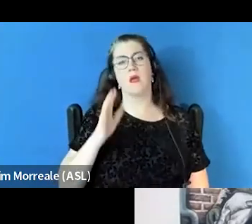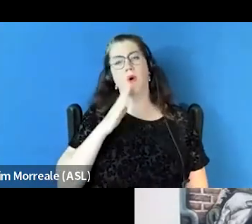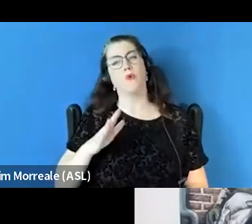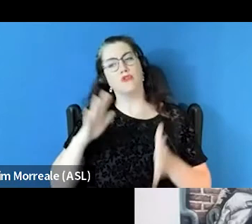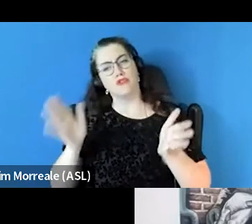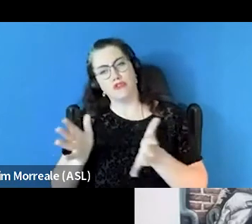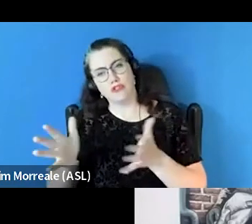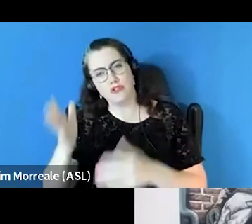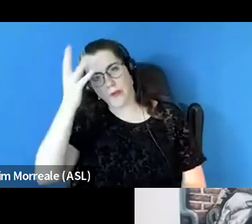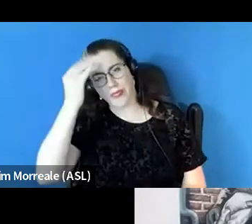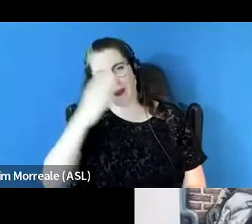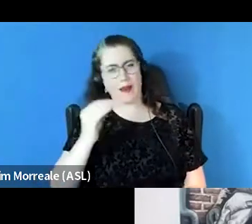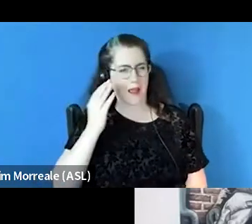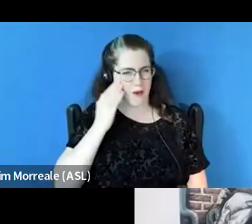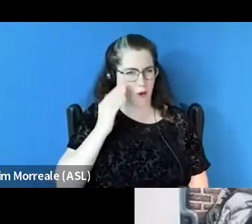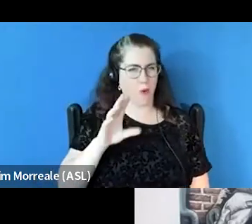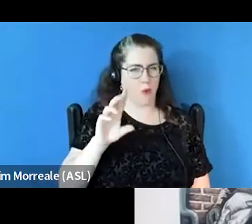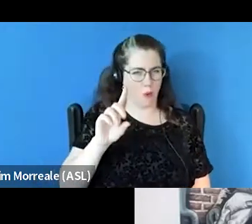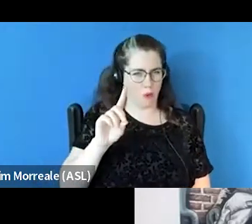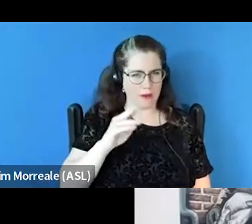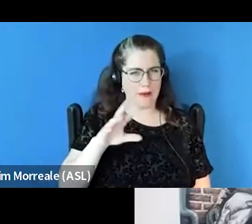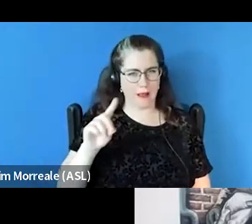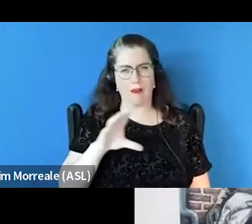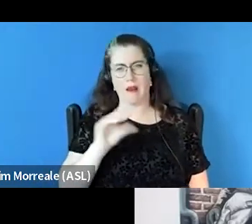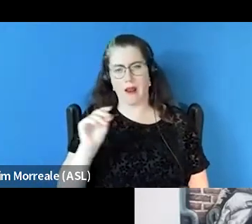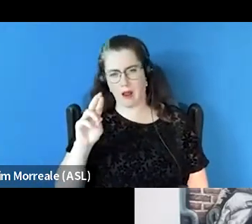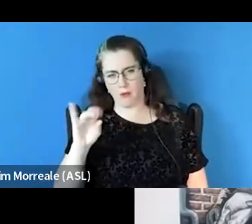and Donald I heard at both places around outreach,